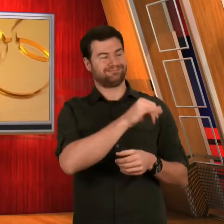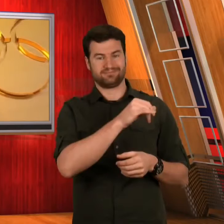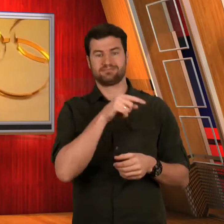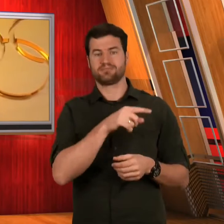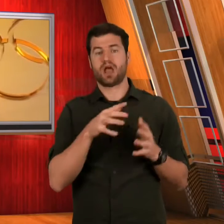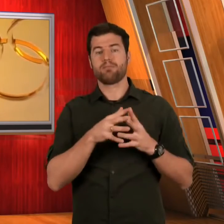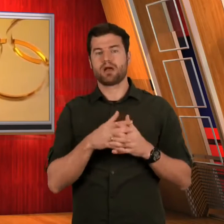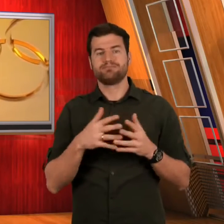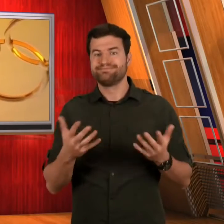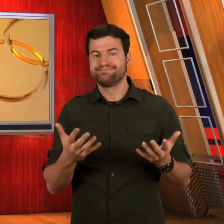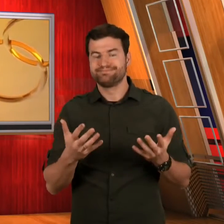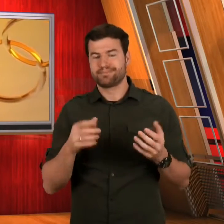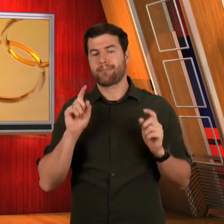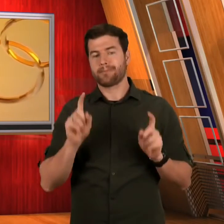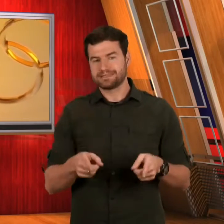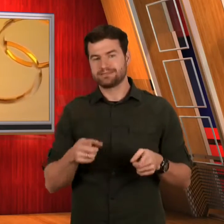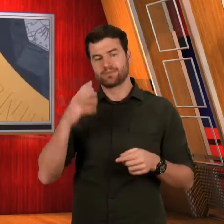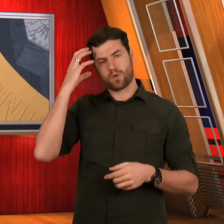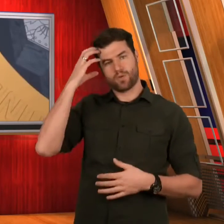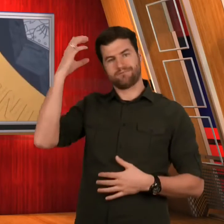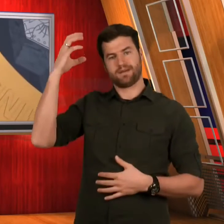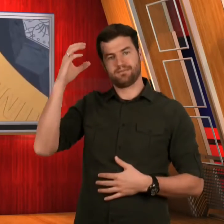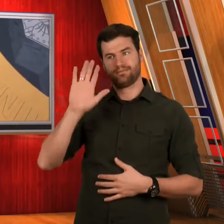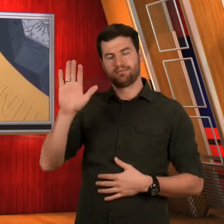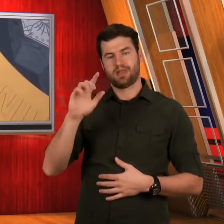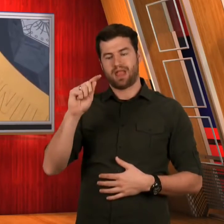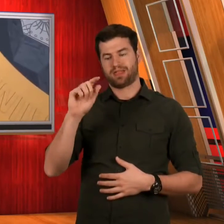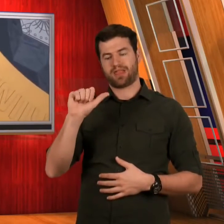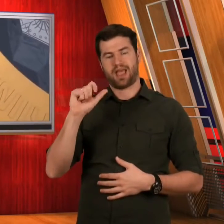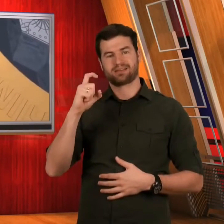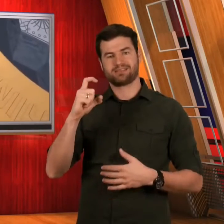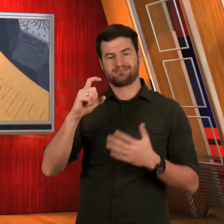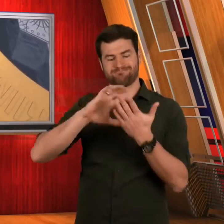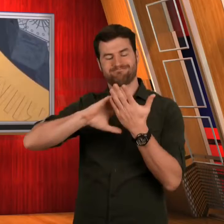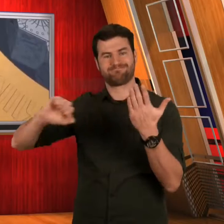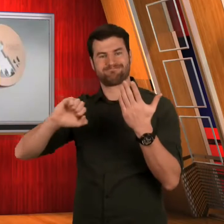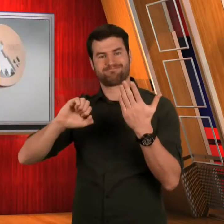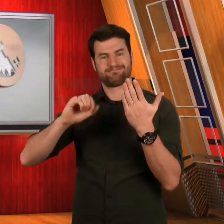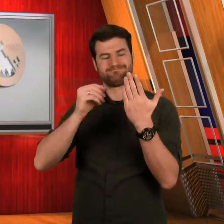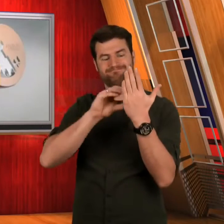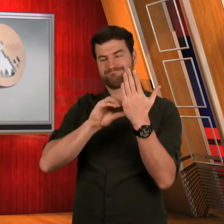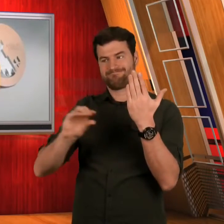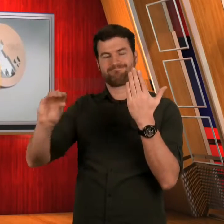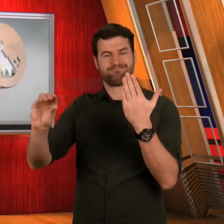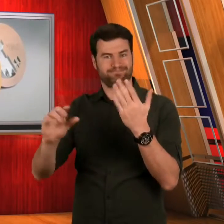they have to pay taxes